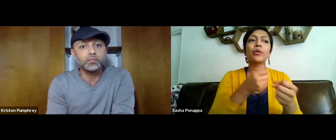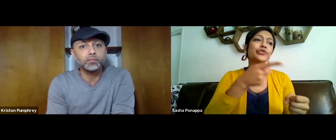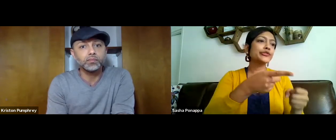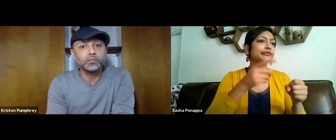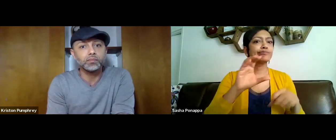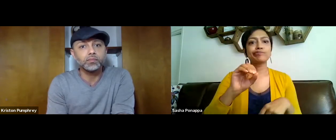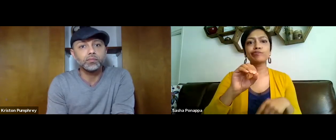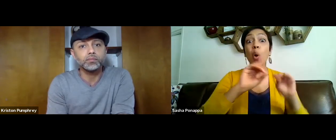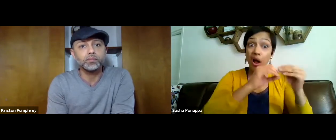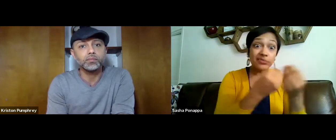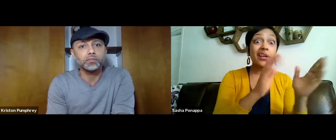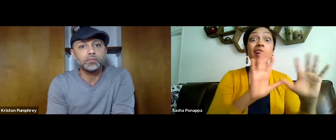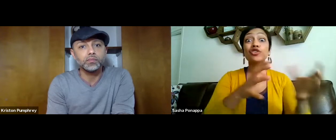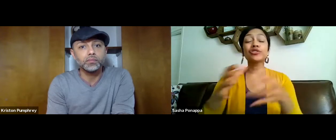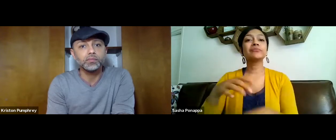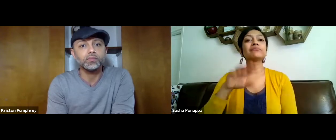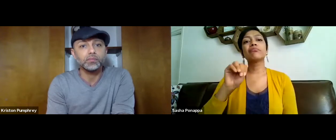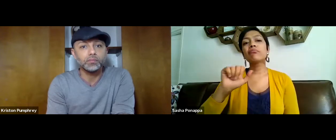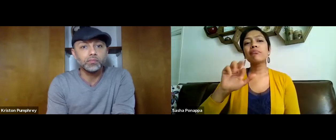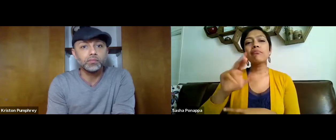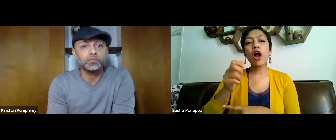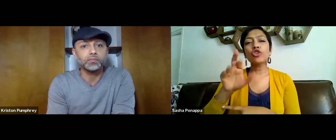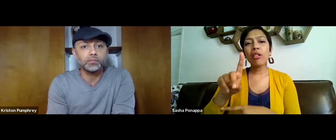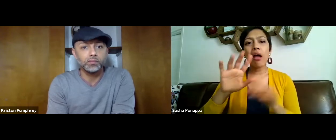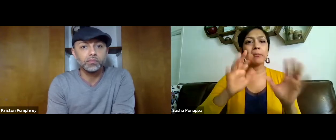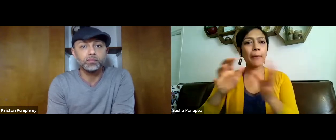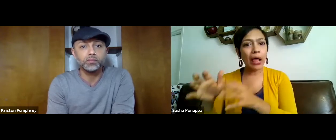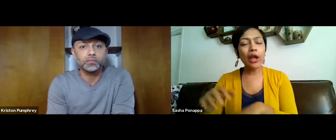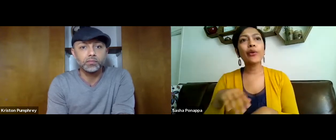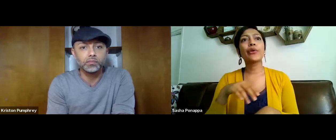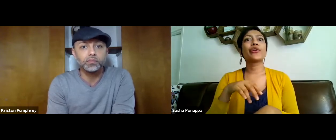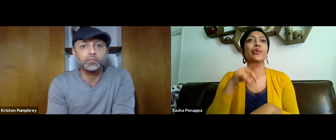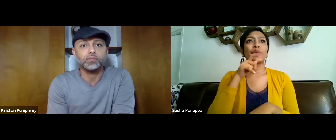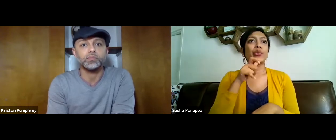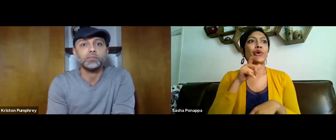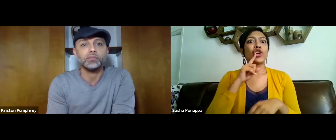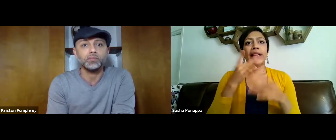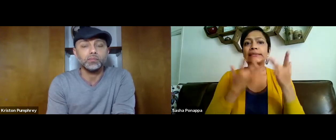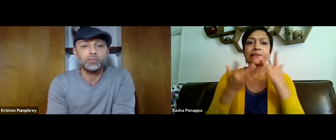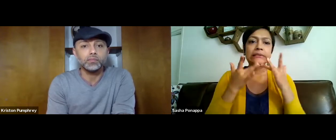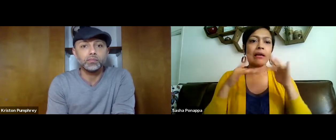for providing support to organizations, marginalized organizations